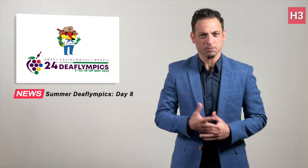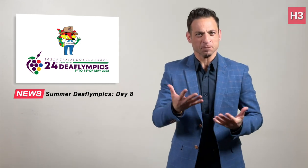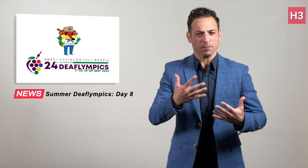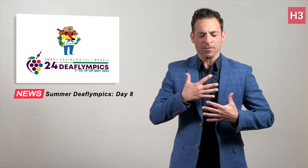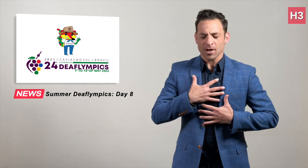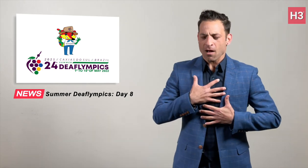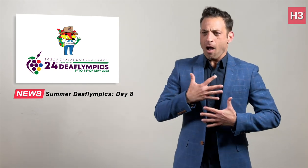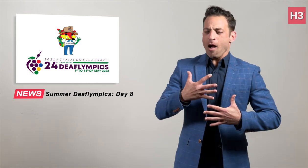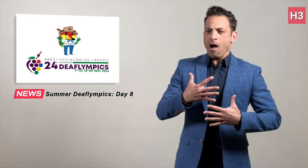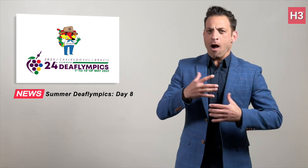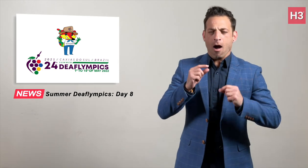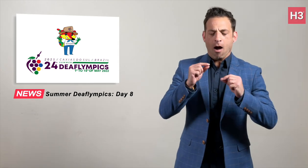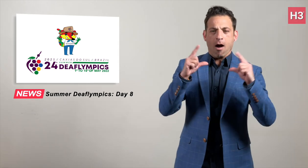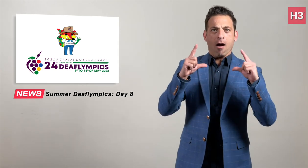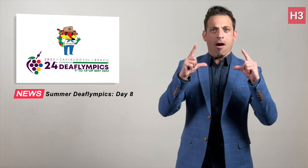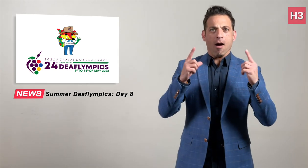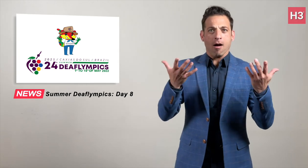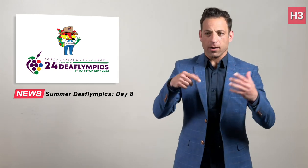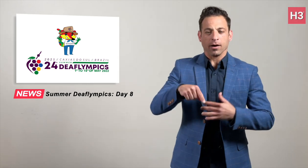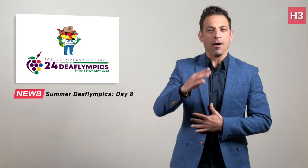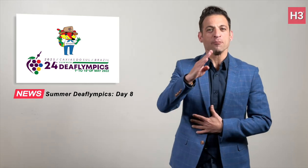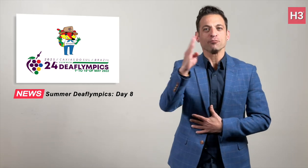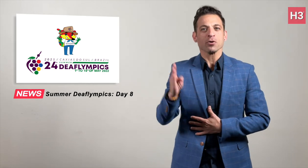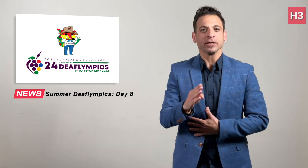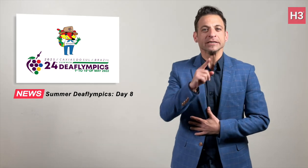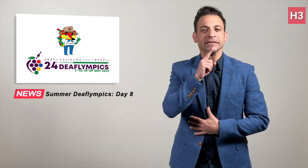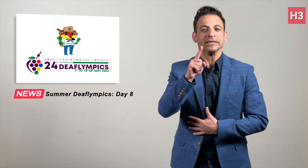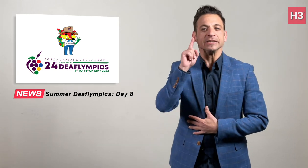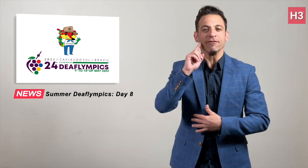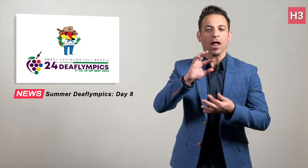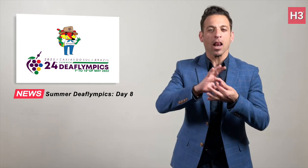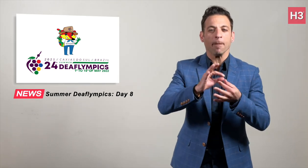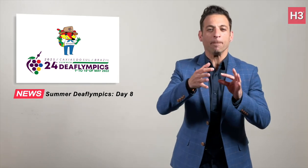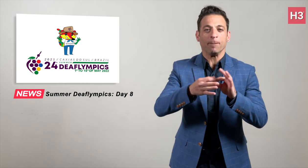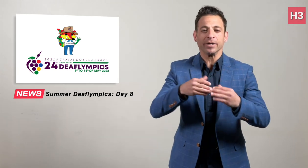A lot of surprising things have happened